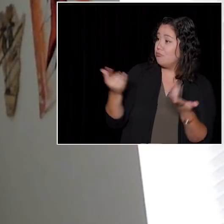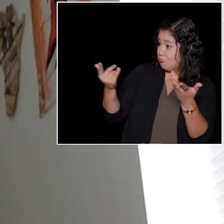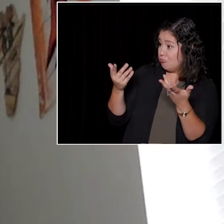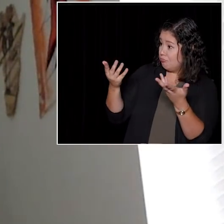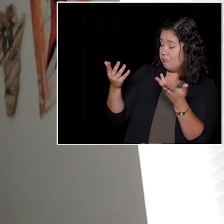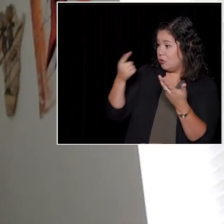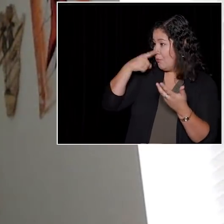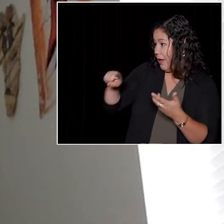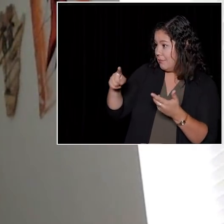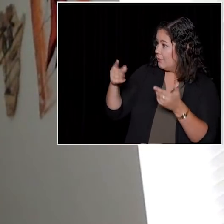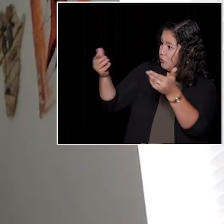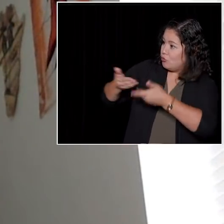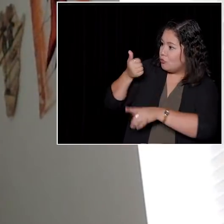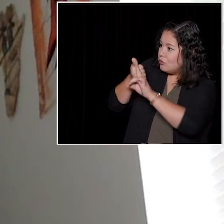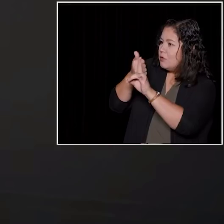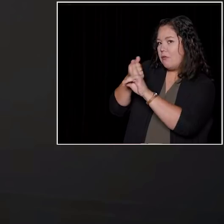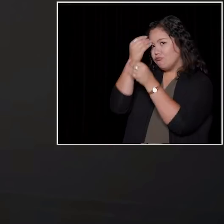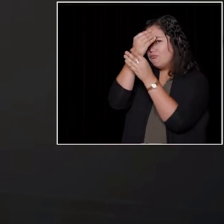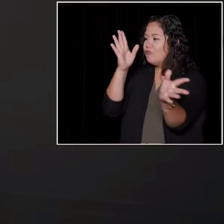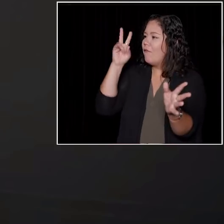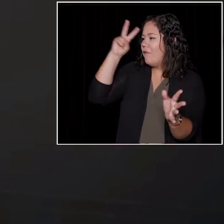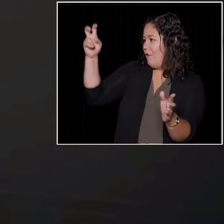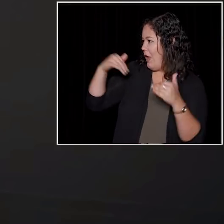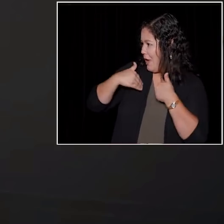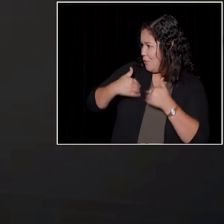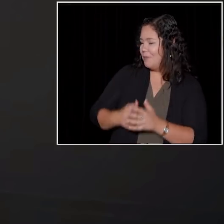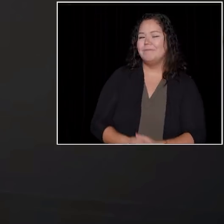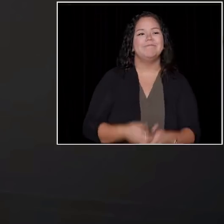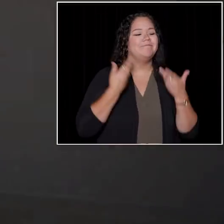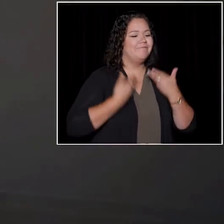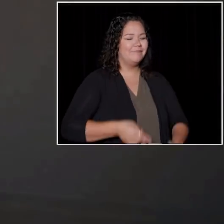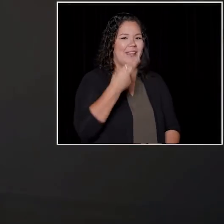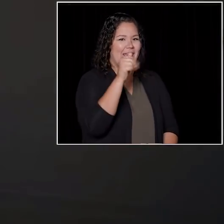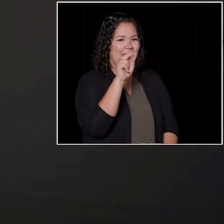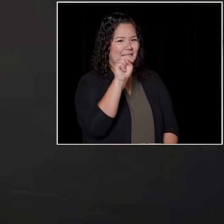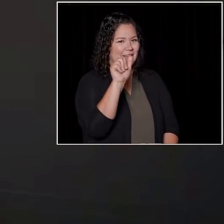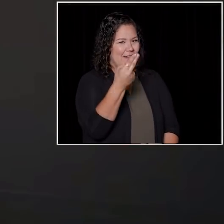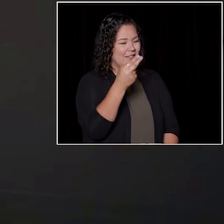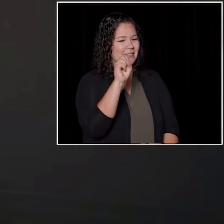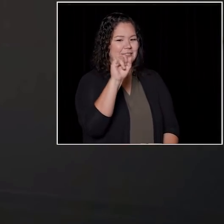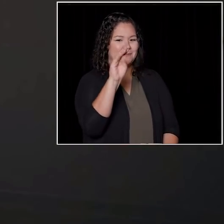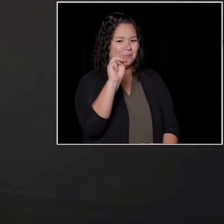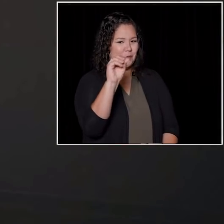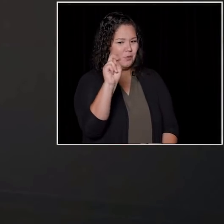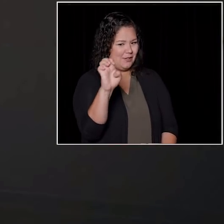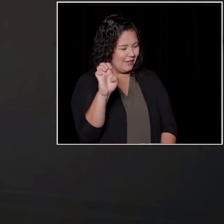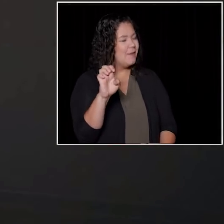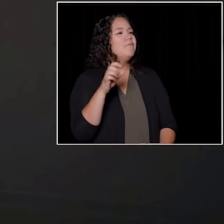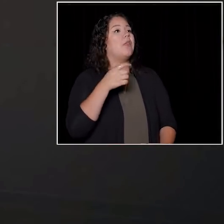and share with us your favourite animal as well? My name is Hannah Simone. I went to UBC.